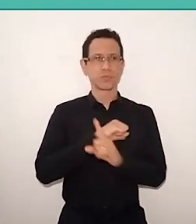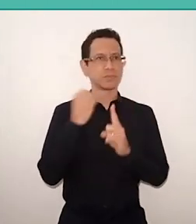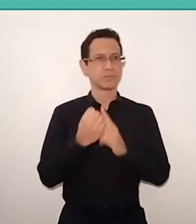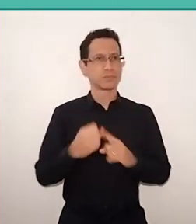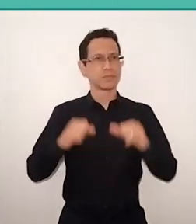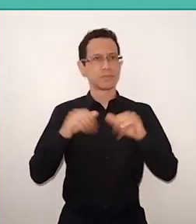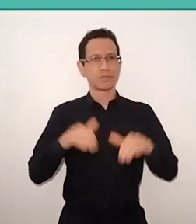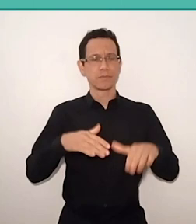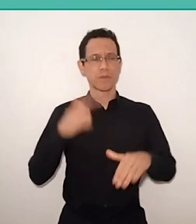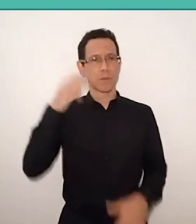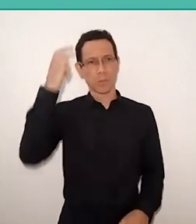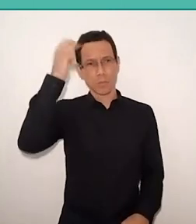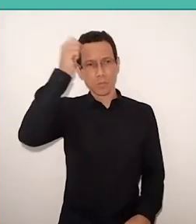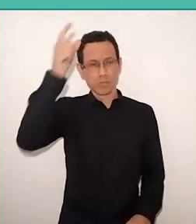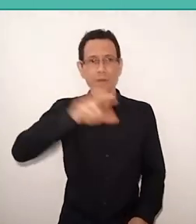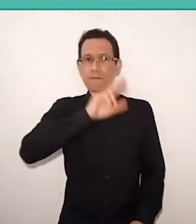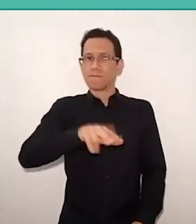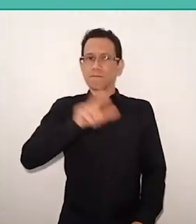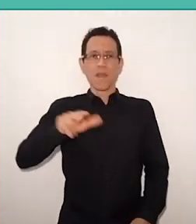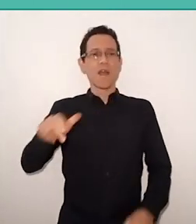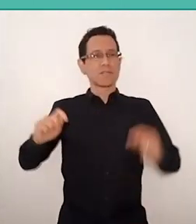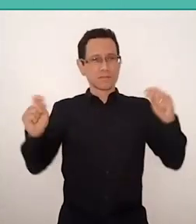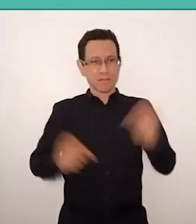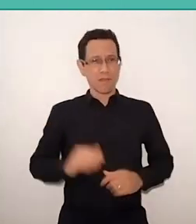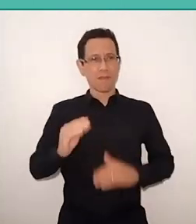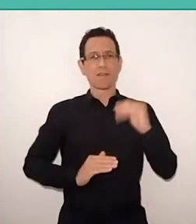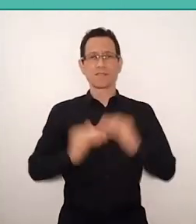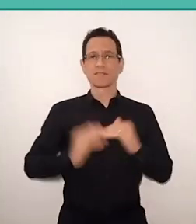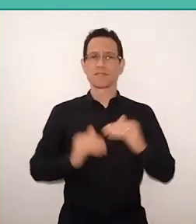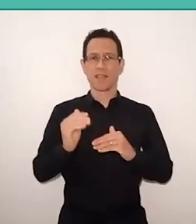in various fields of human activity, not just in education.